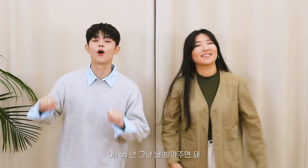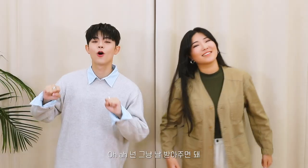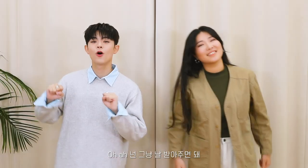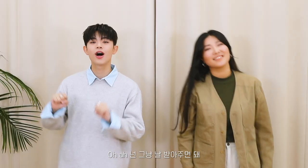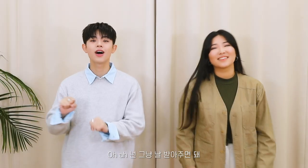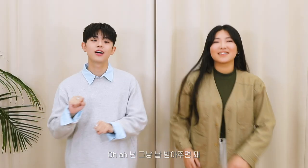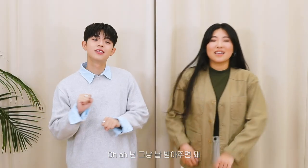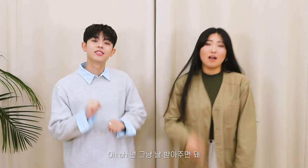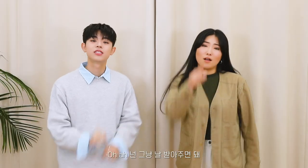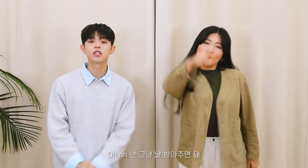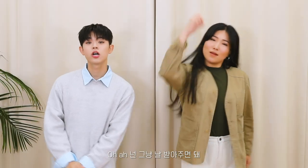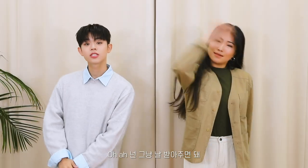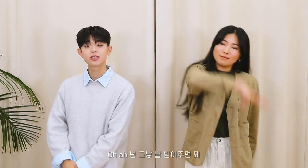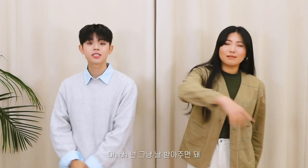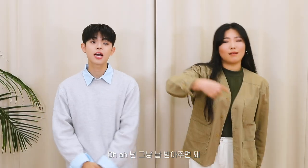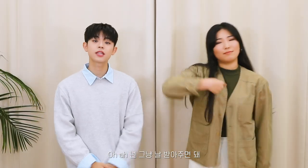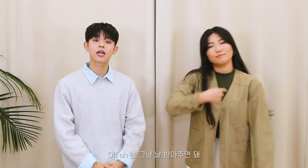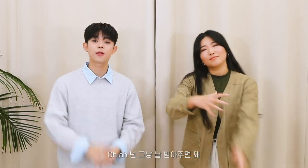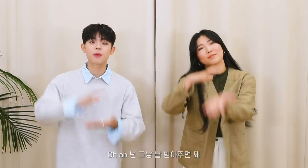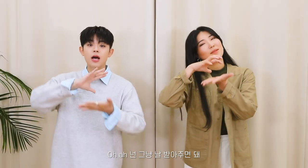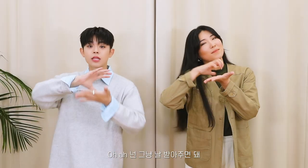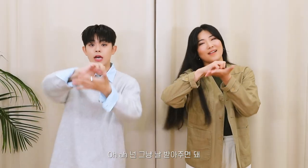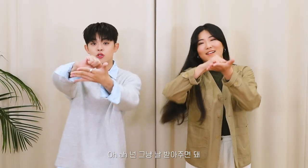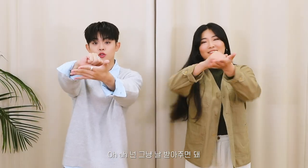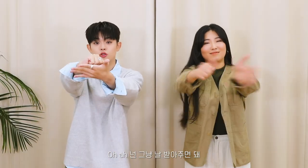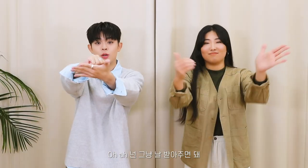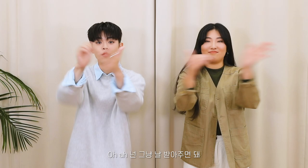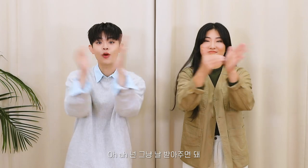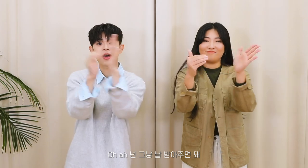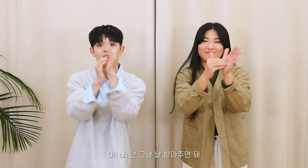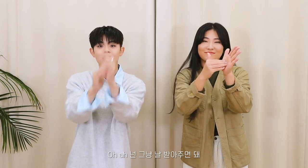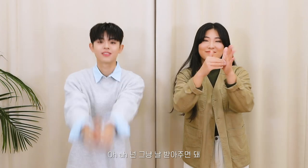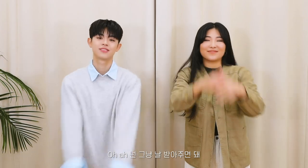Oh ah you just accept me